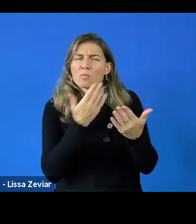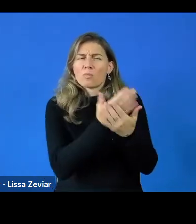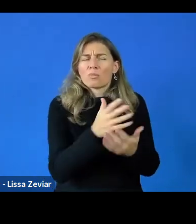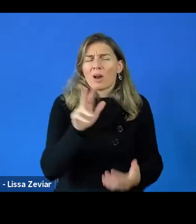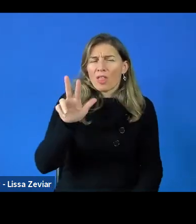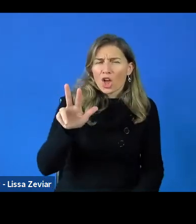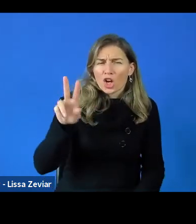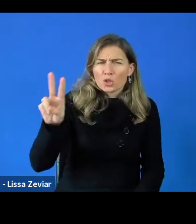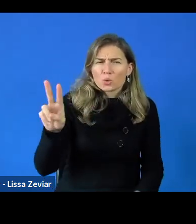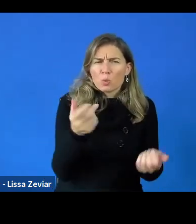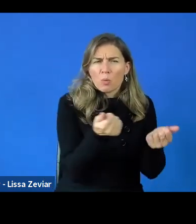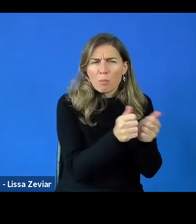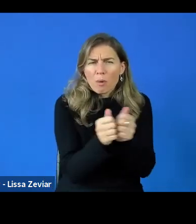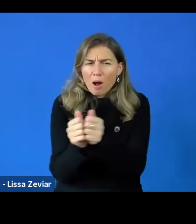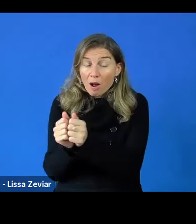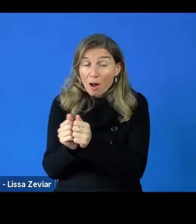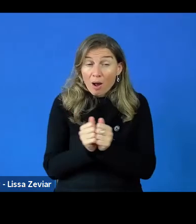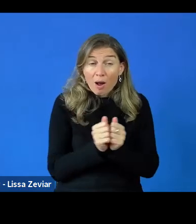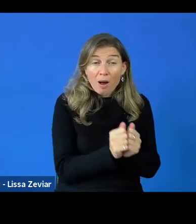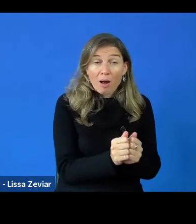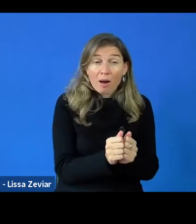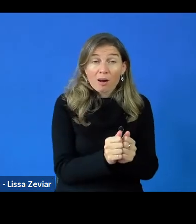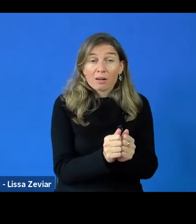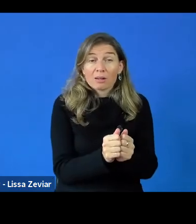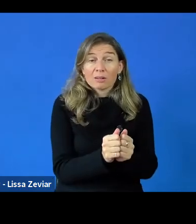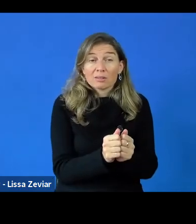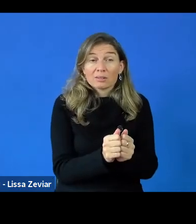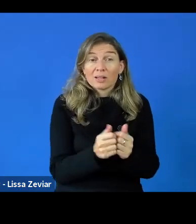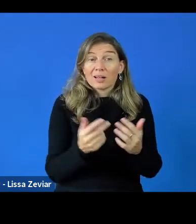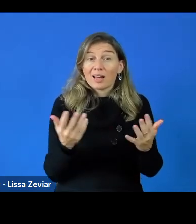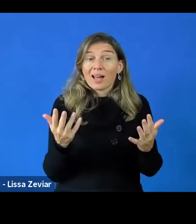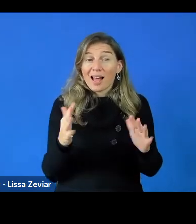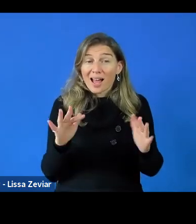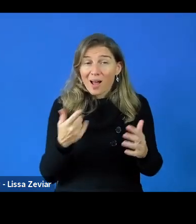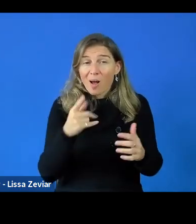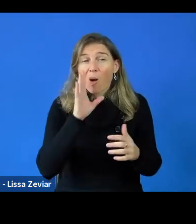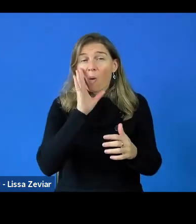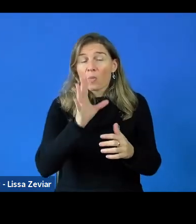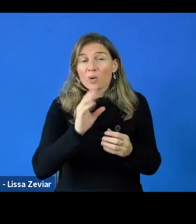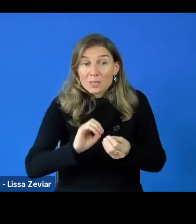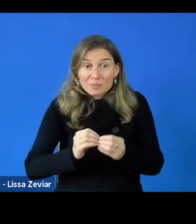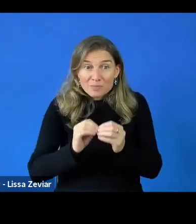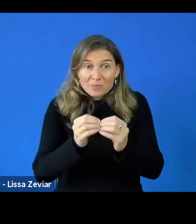and we are going to generate cyberattacks in two countries in Europe in transport.